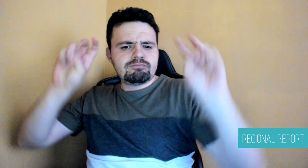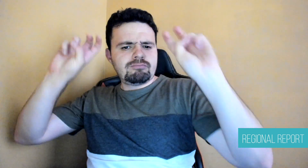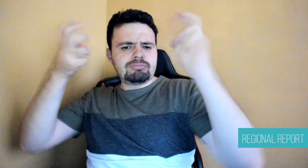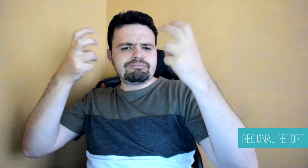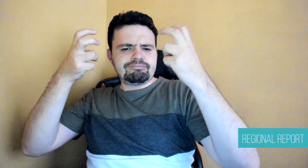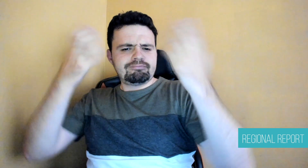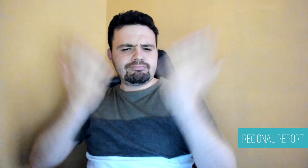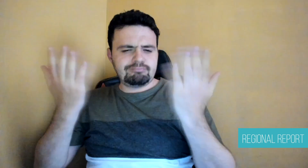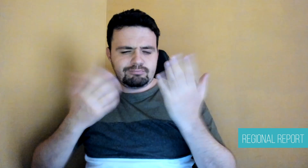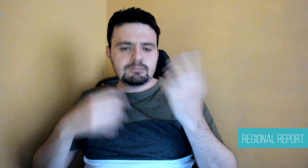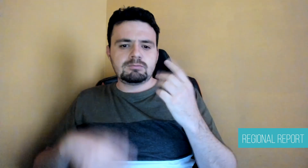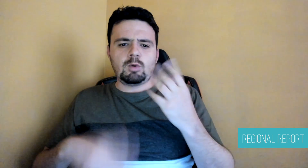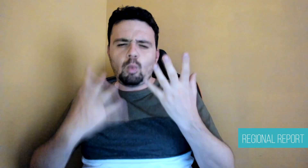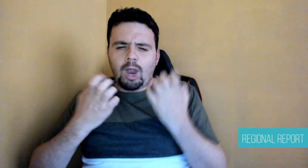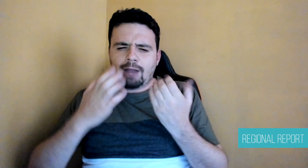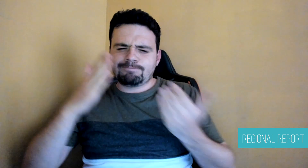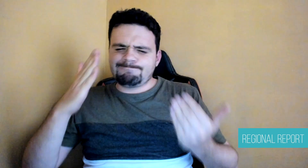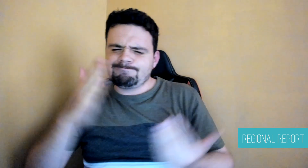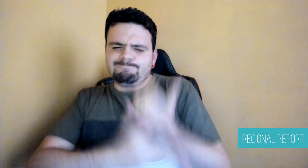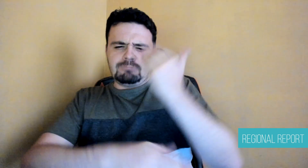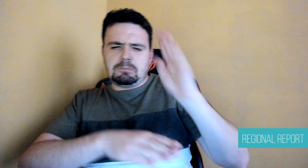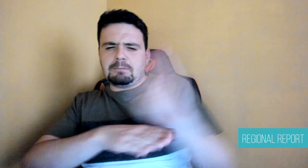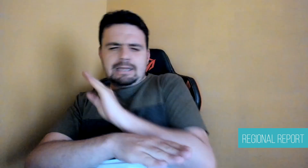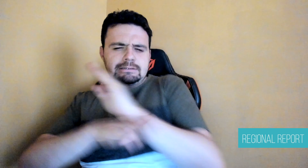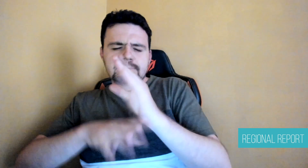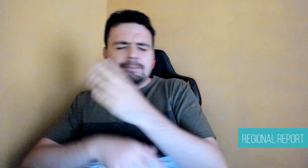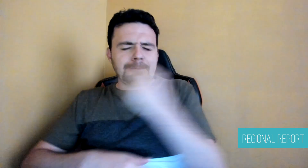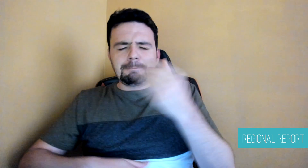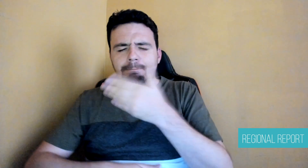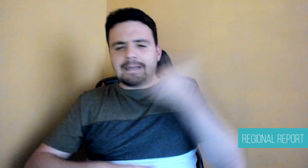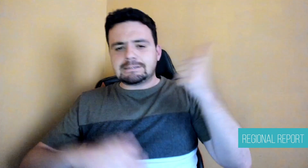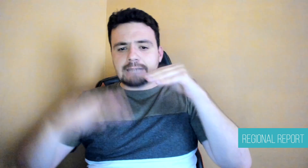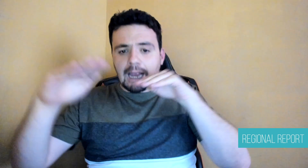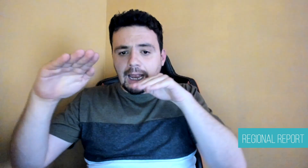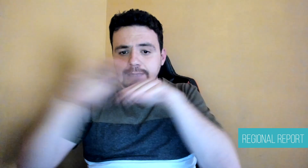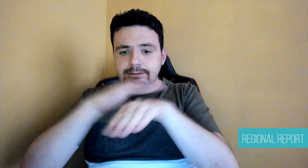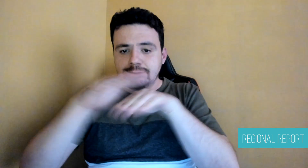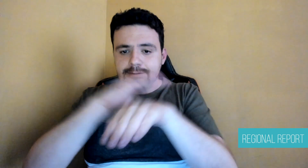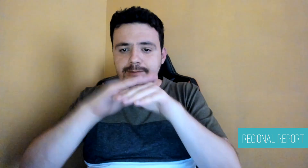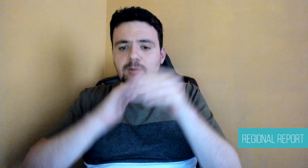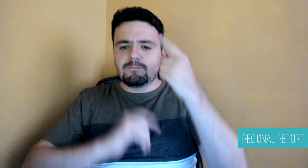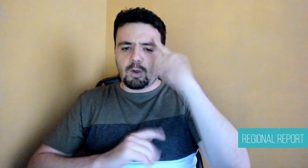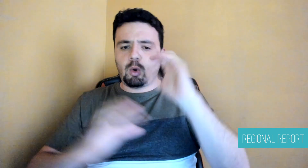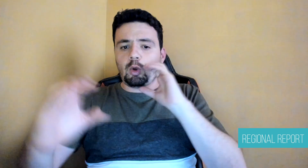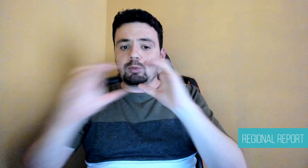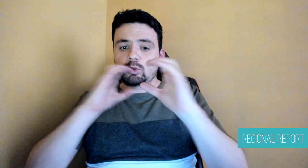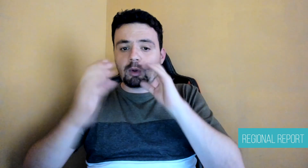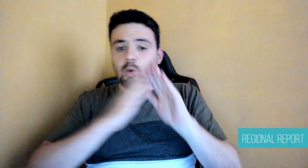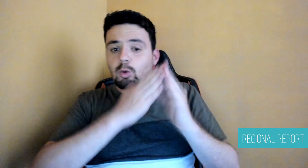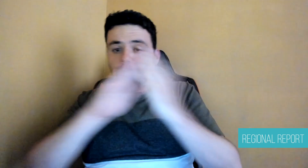and accessibility in the communication of the Deaf